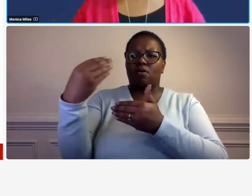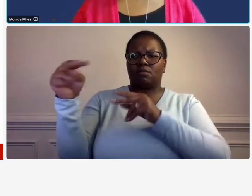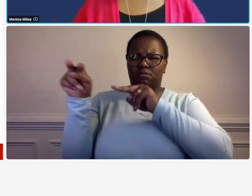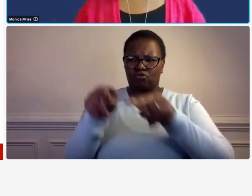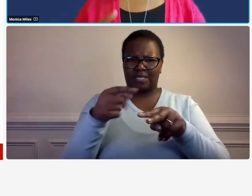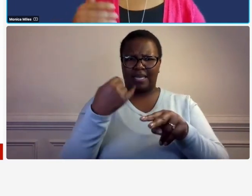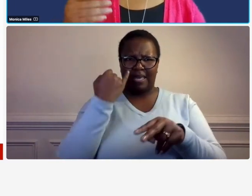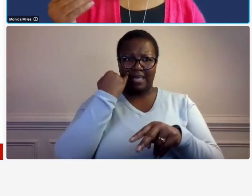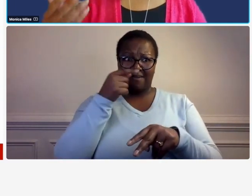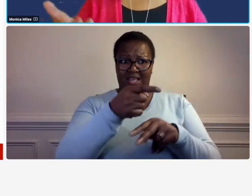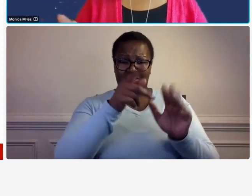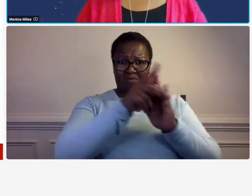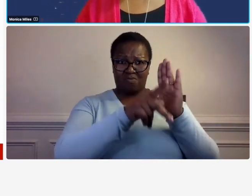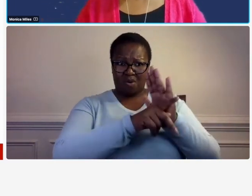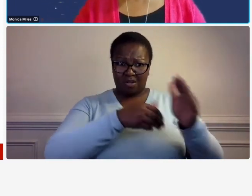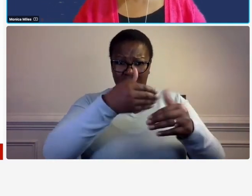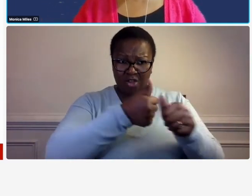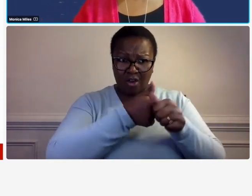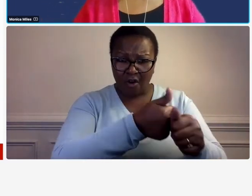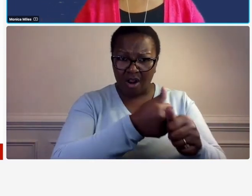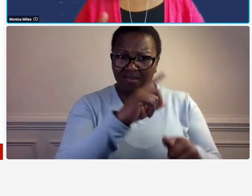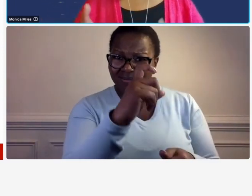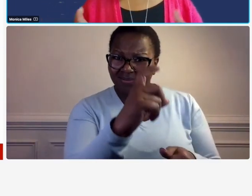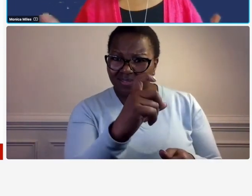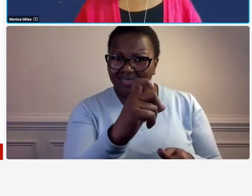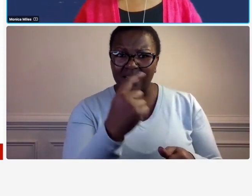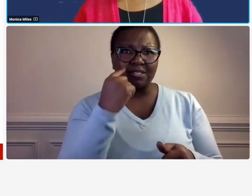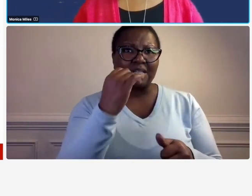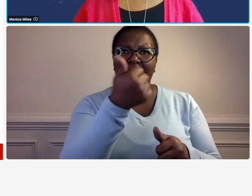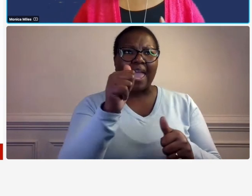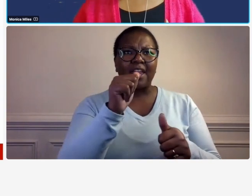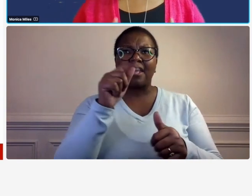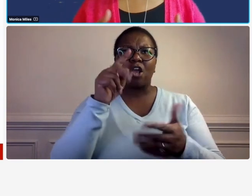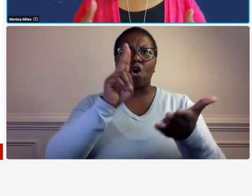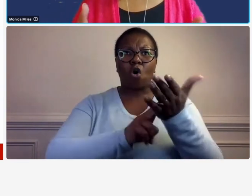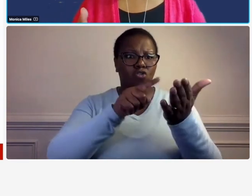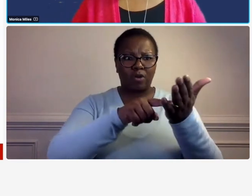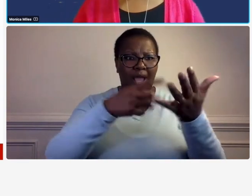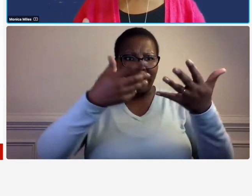followed and whether all the necessary sign-offs you know so ap typically you need some approval to